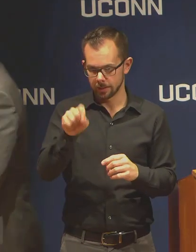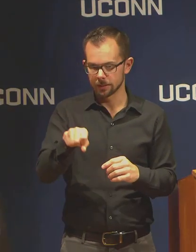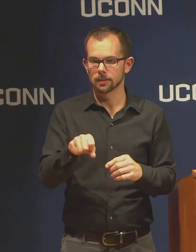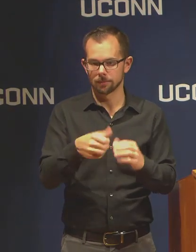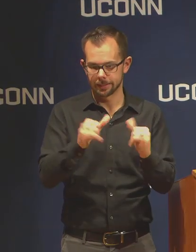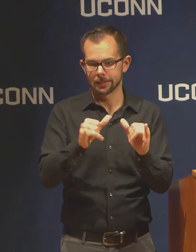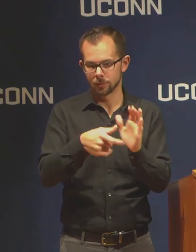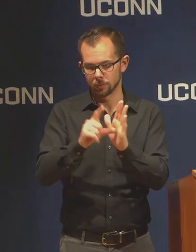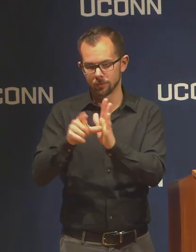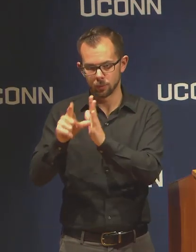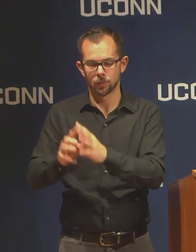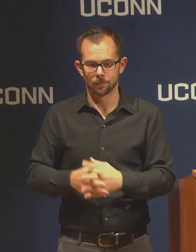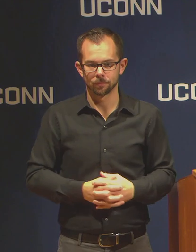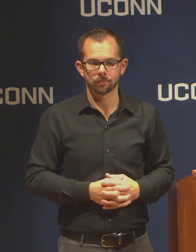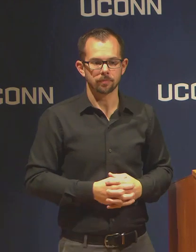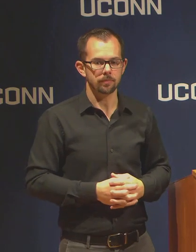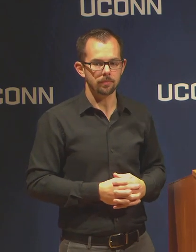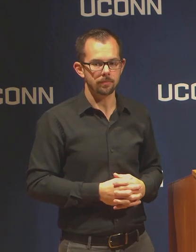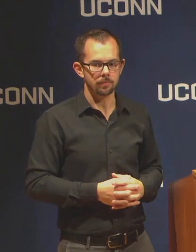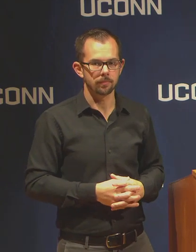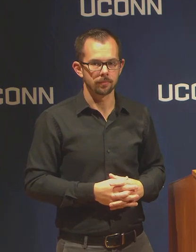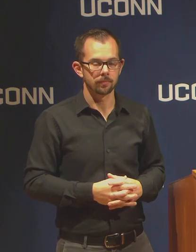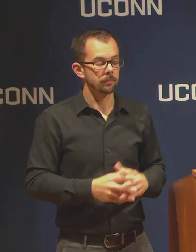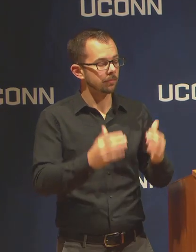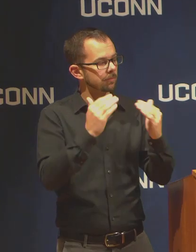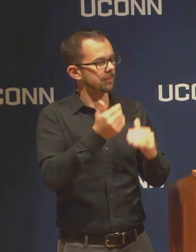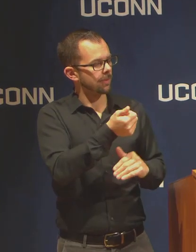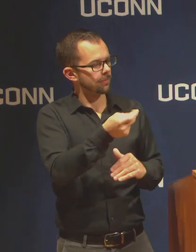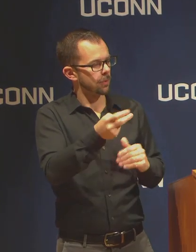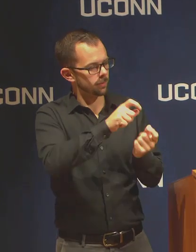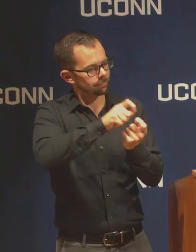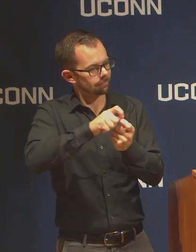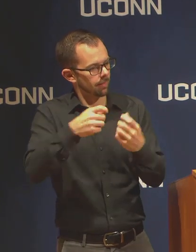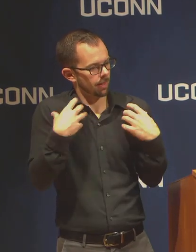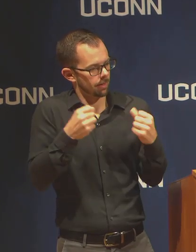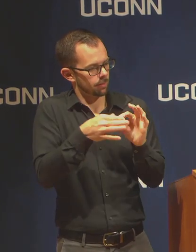A couple health related questions, specifically.